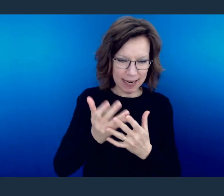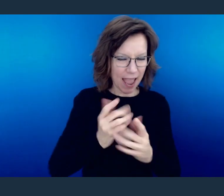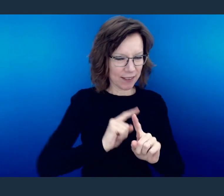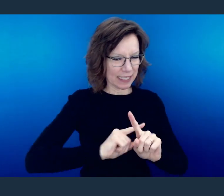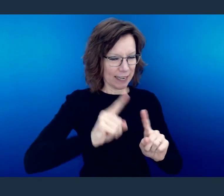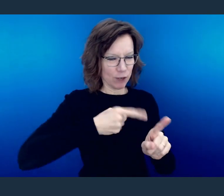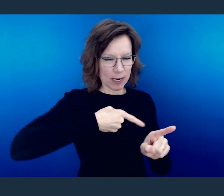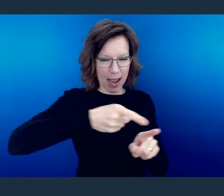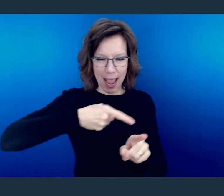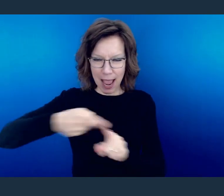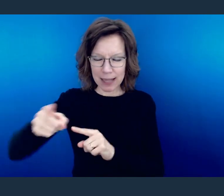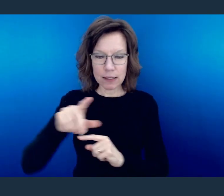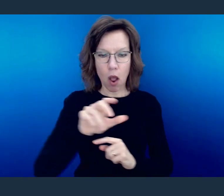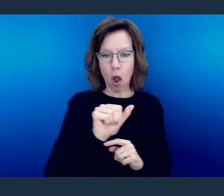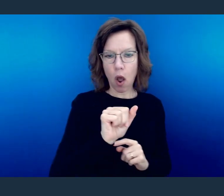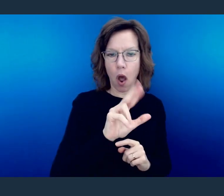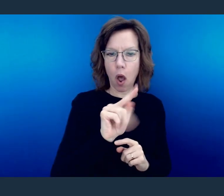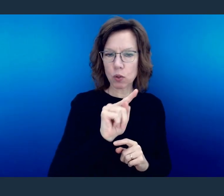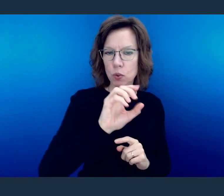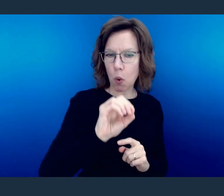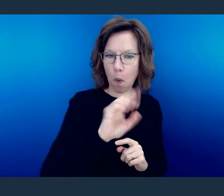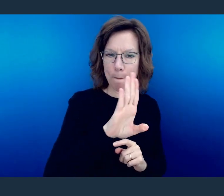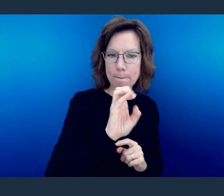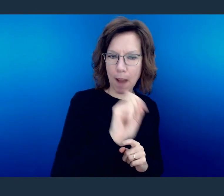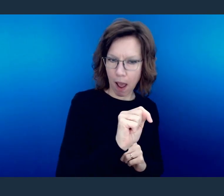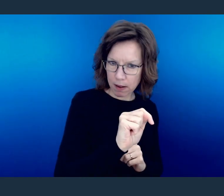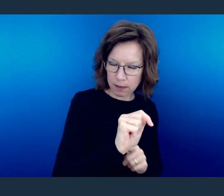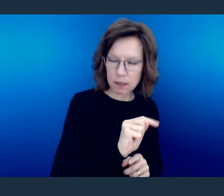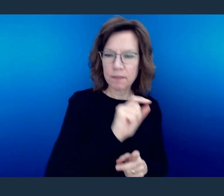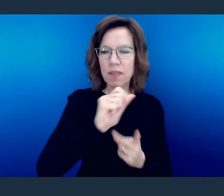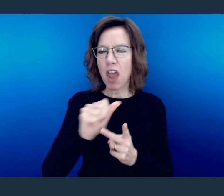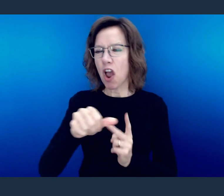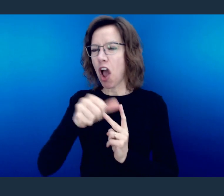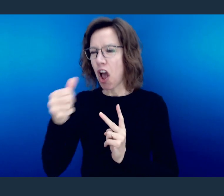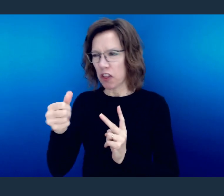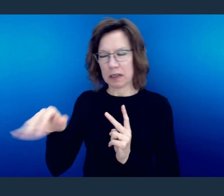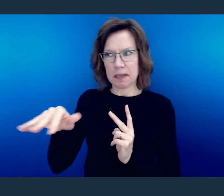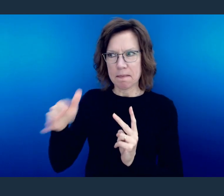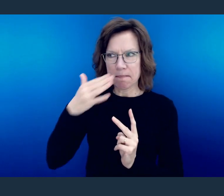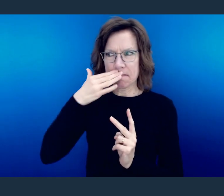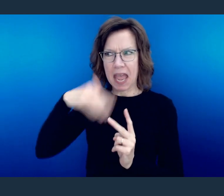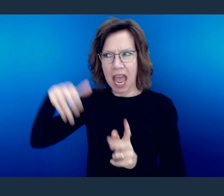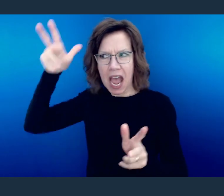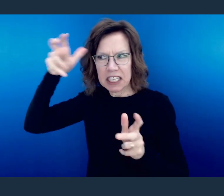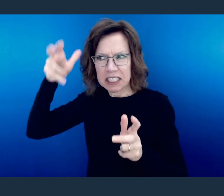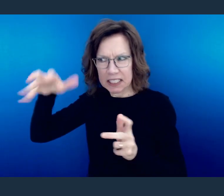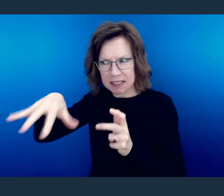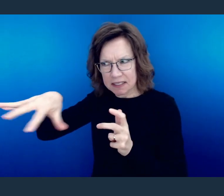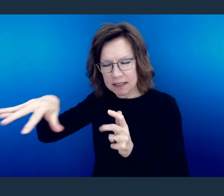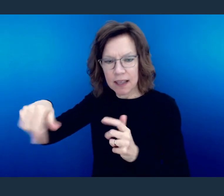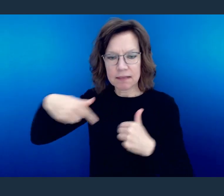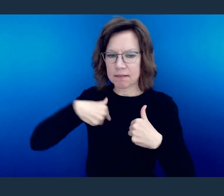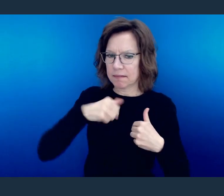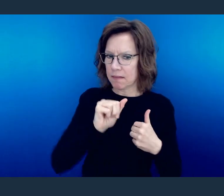had different types of them. You had the autobots and then the other ones that are the bad guys in the scene.